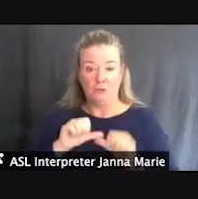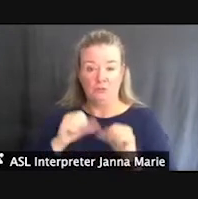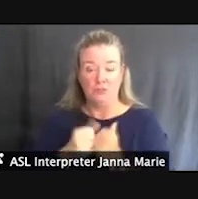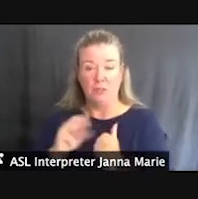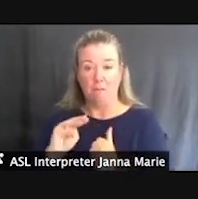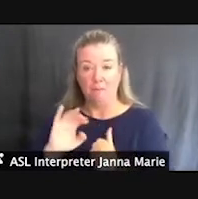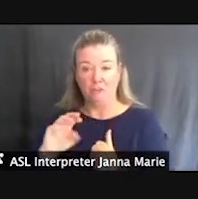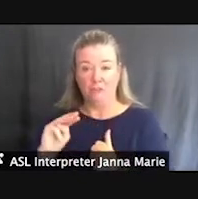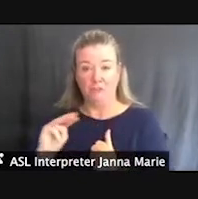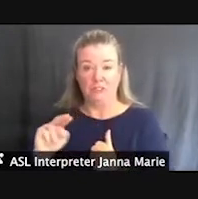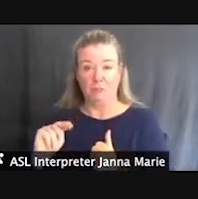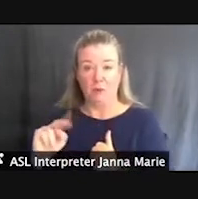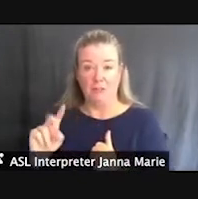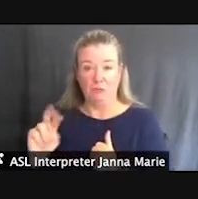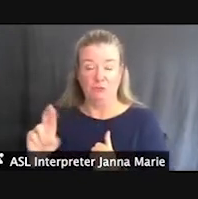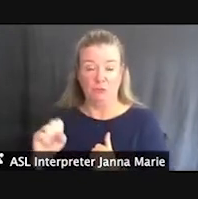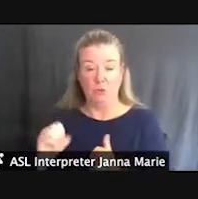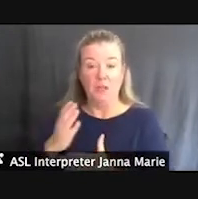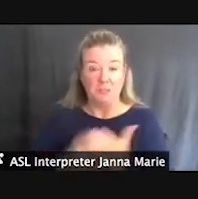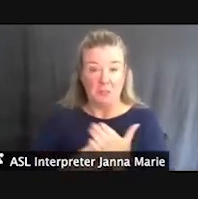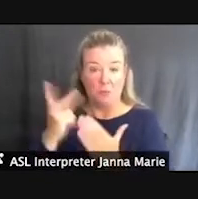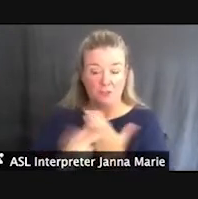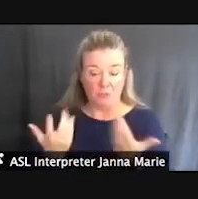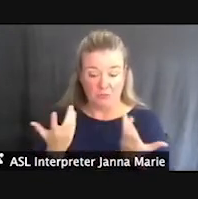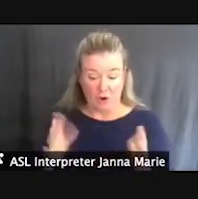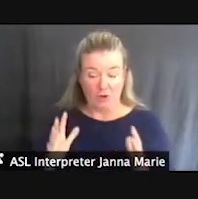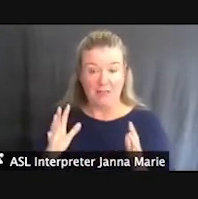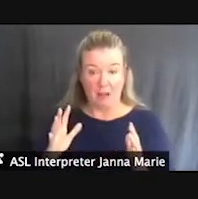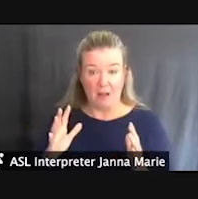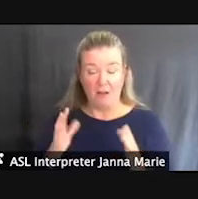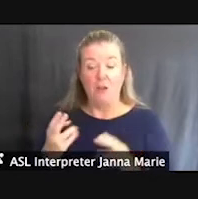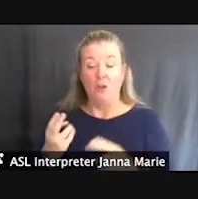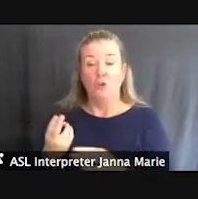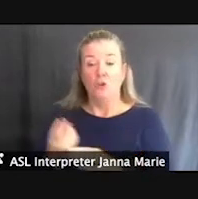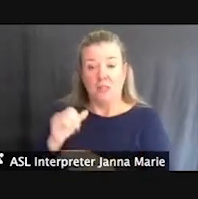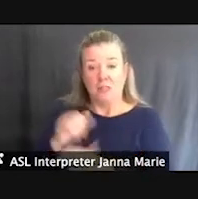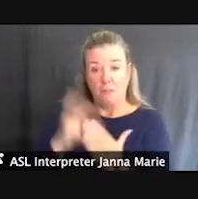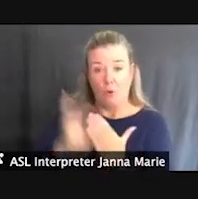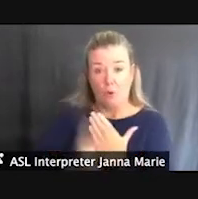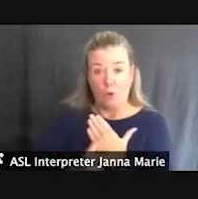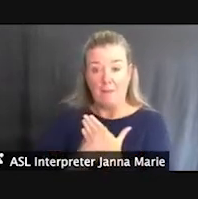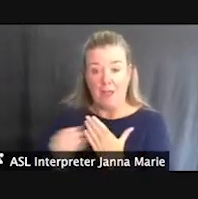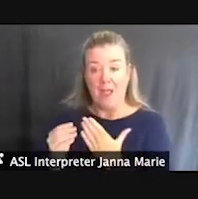So, some of the projects we've completed utilizing this program and assistance are at Brighton